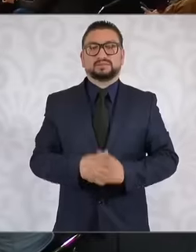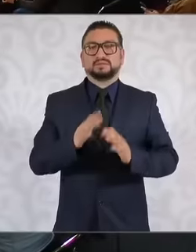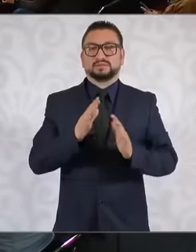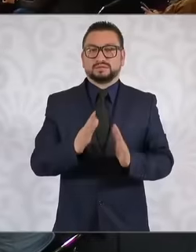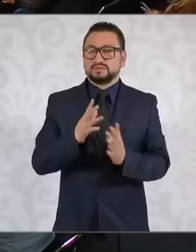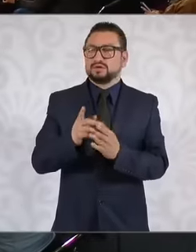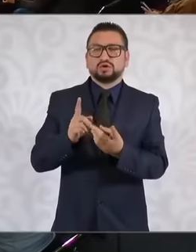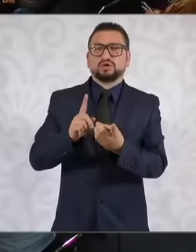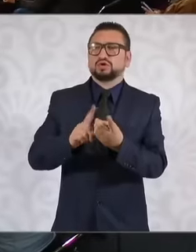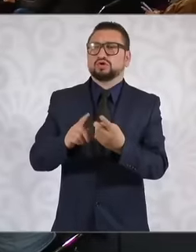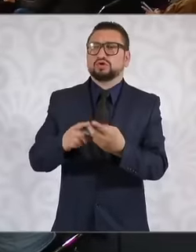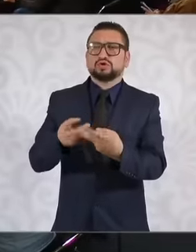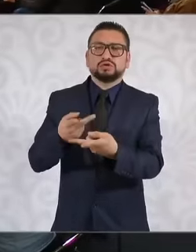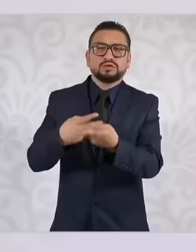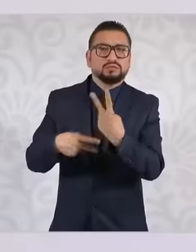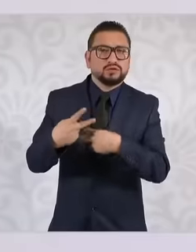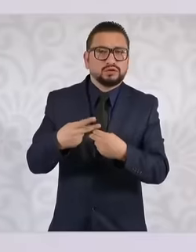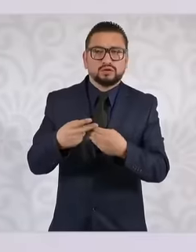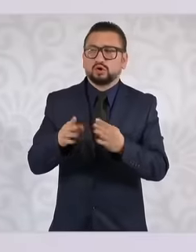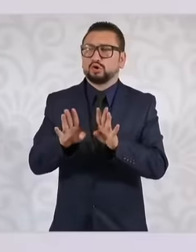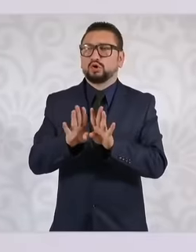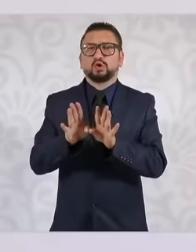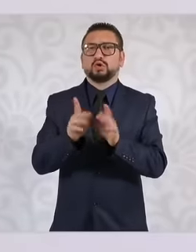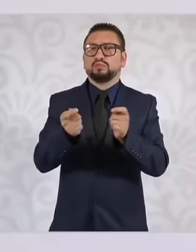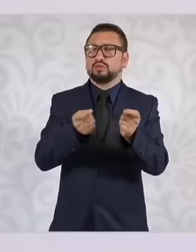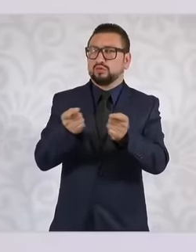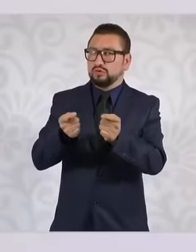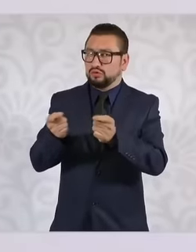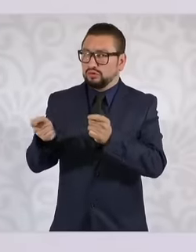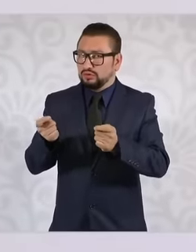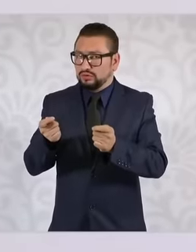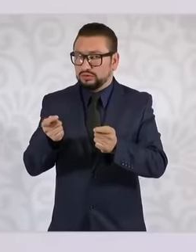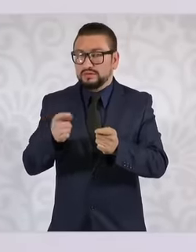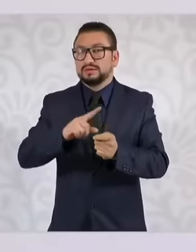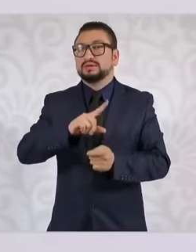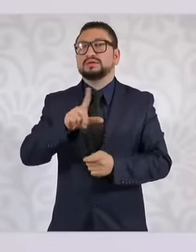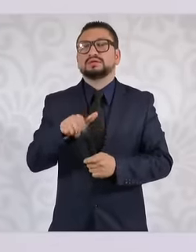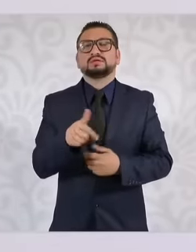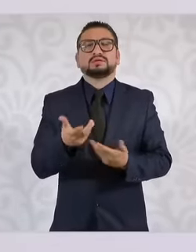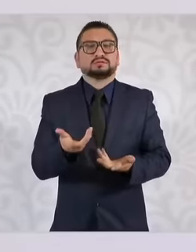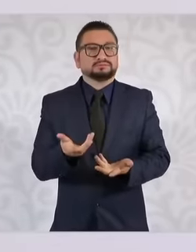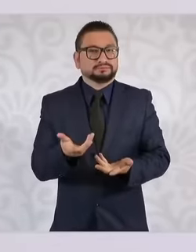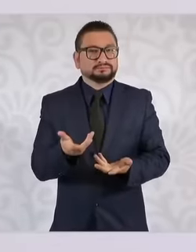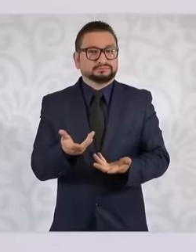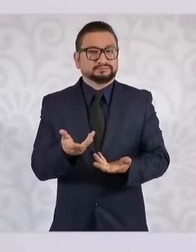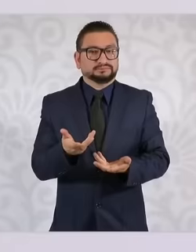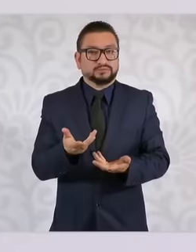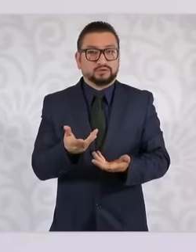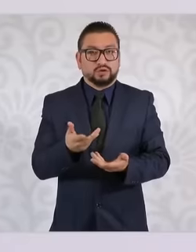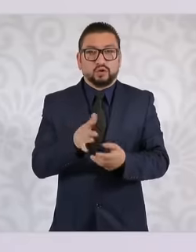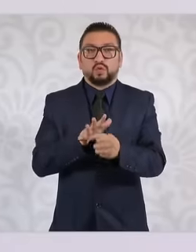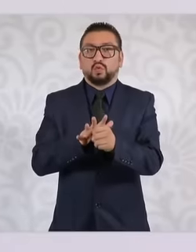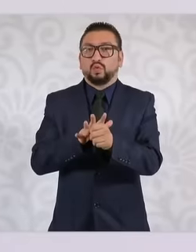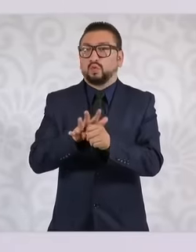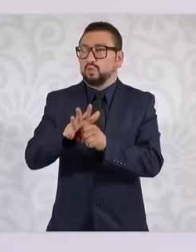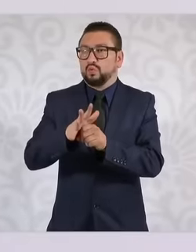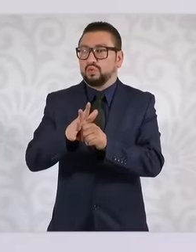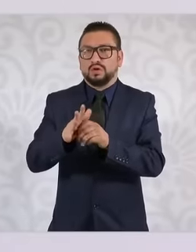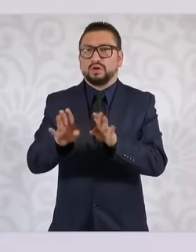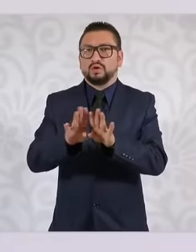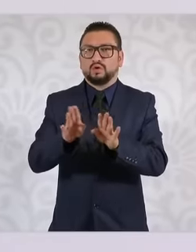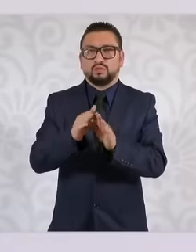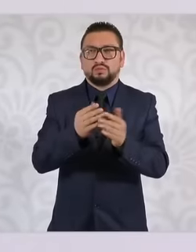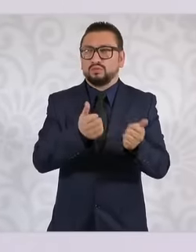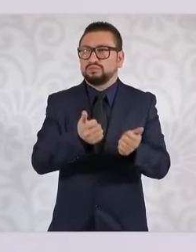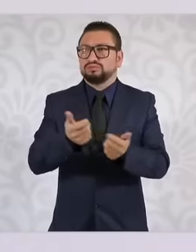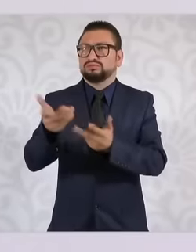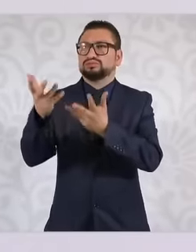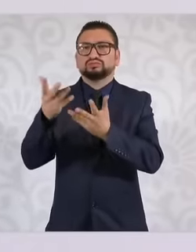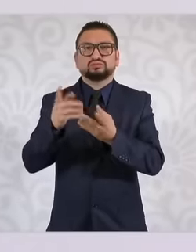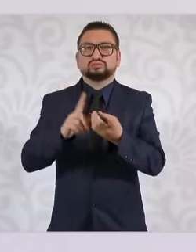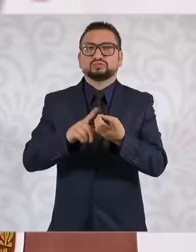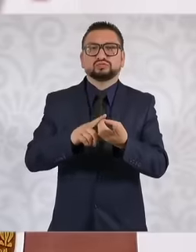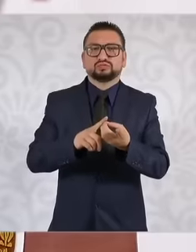it comes from How it is controlled at the origin and afterwards What is the chain where they enter And if they reach